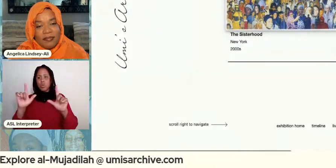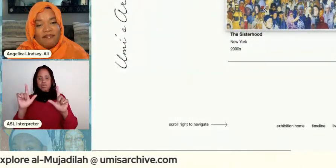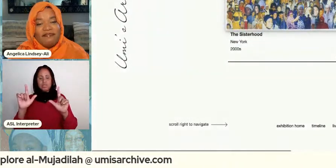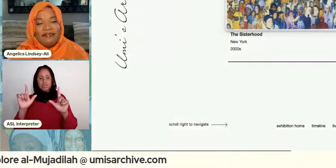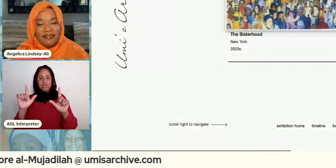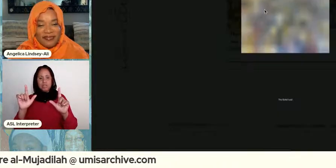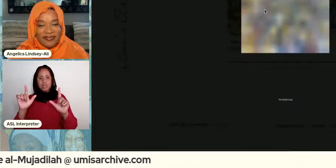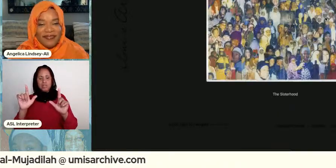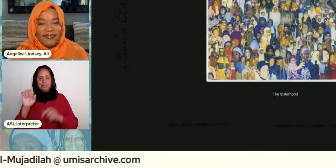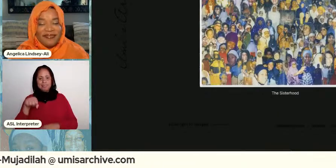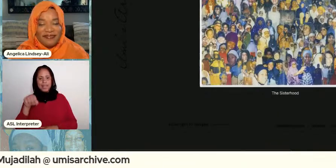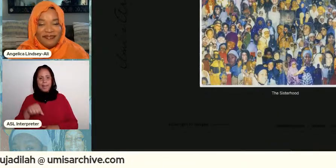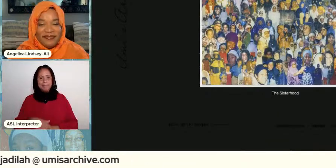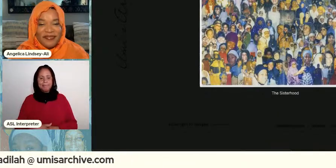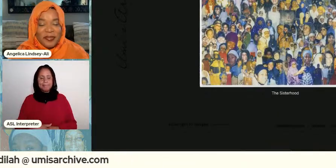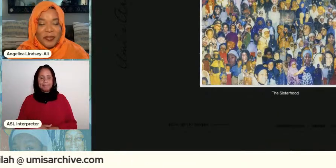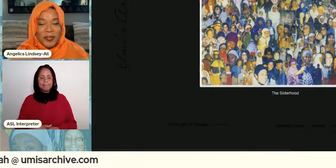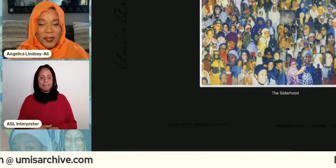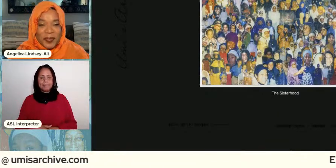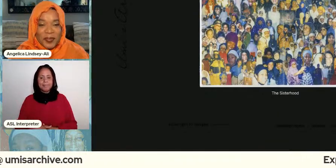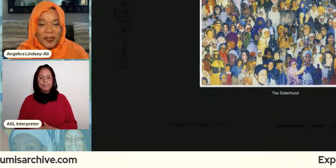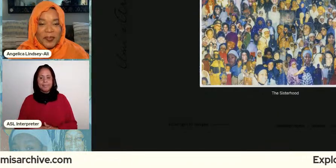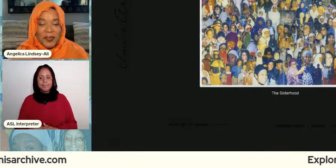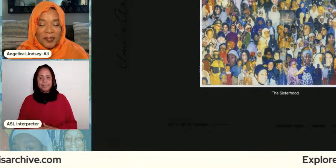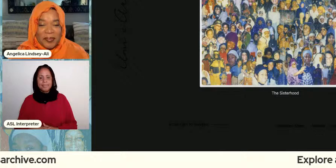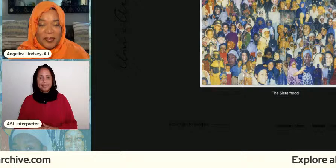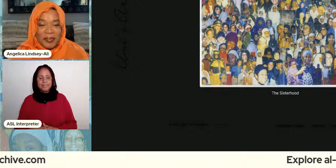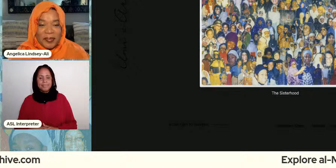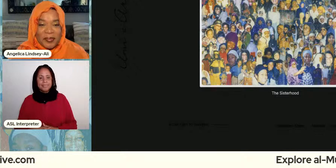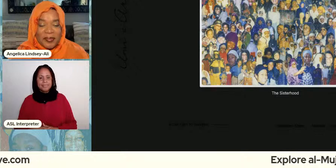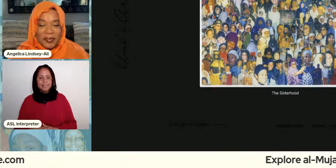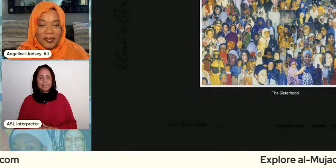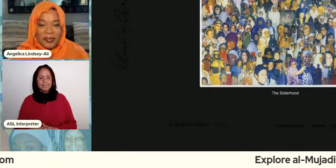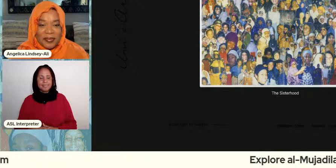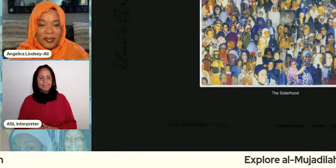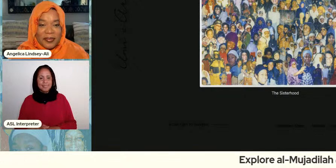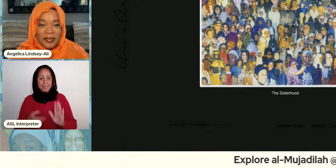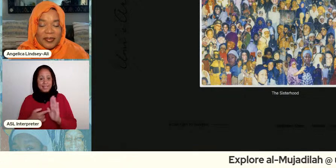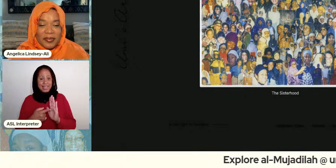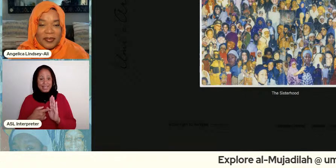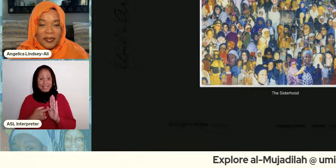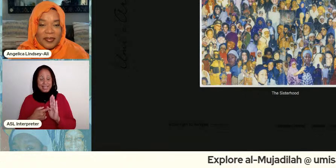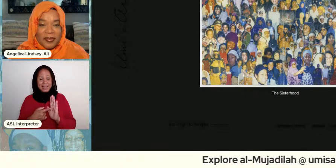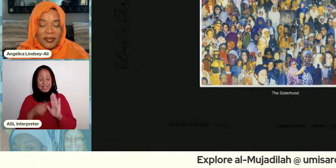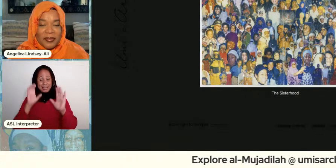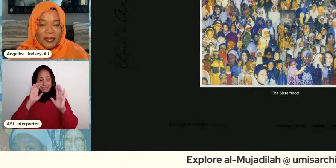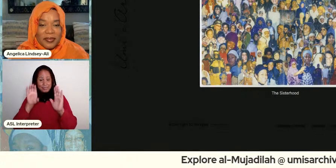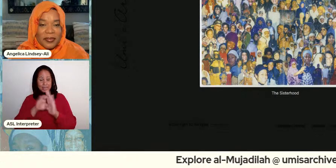um yeah so this um you know people can look at it again you can zoom and everything um